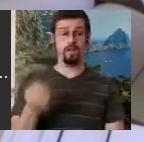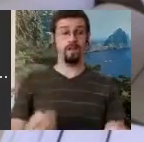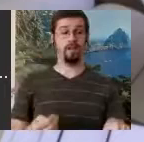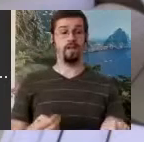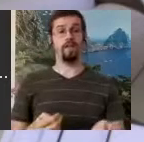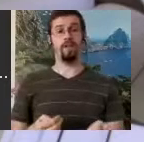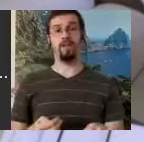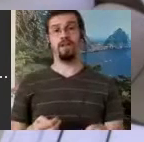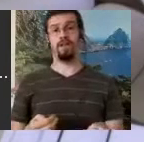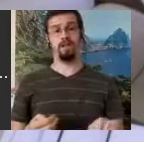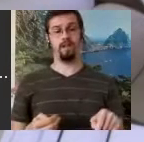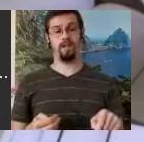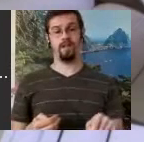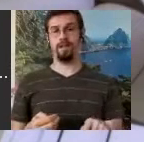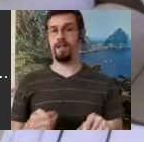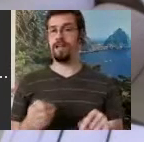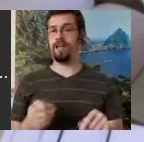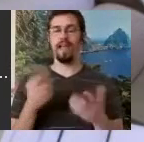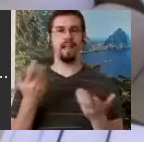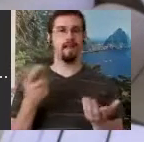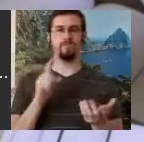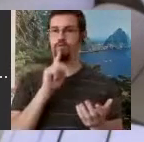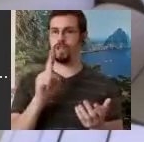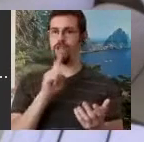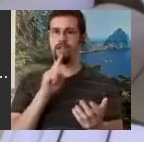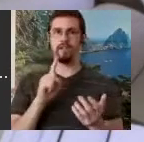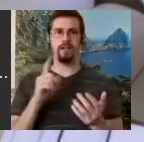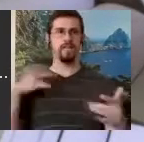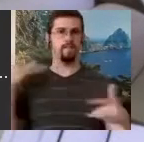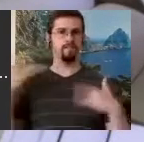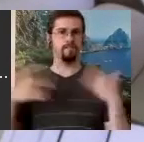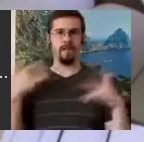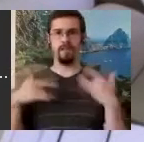very inspired by all the presentations here at the SignWriting Symposium. It's